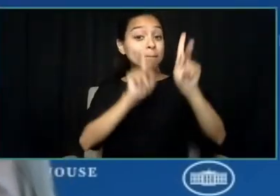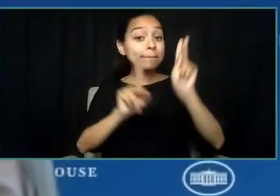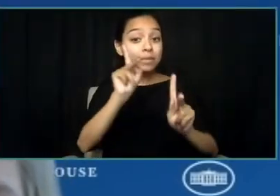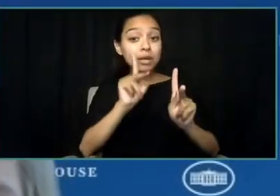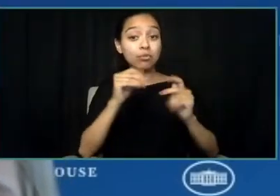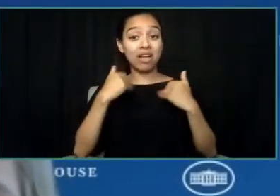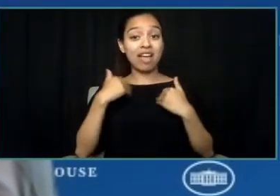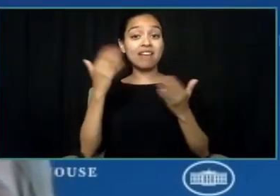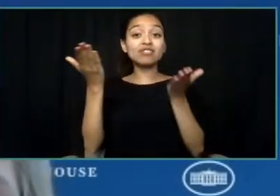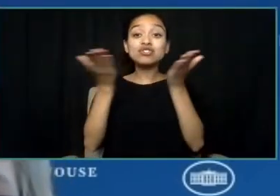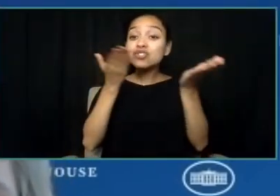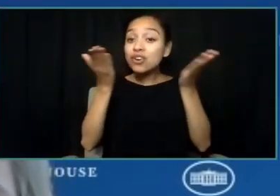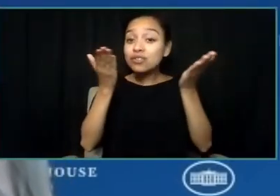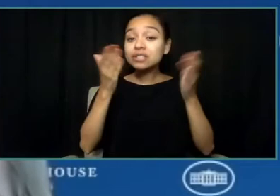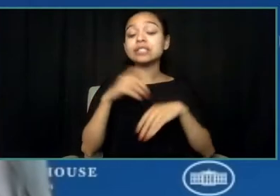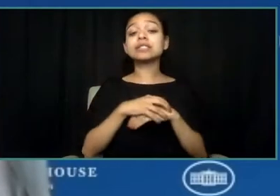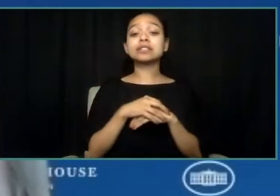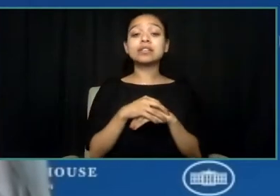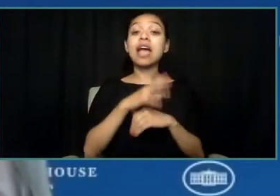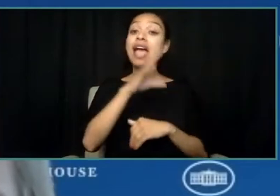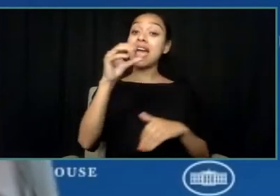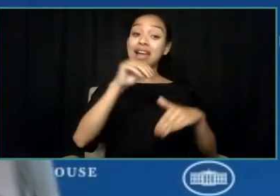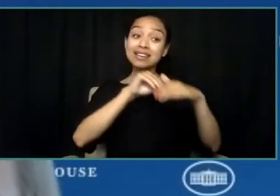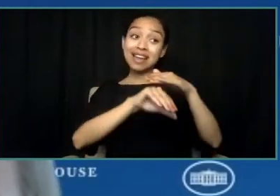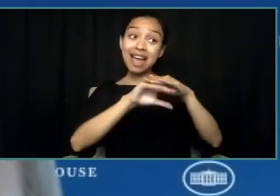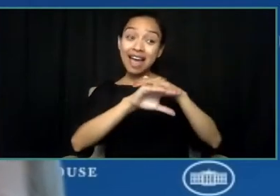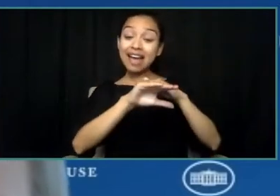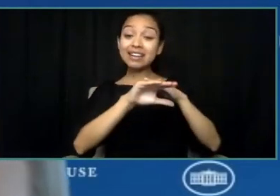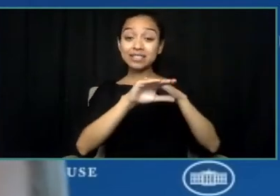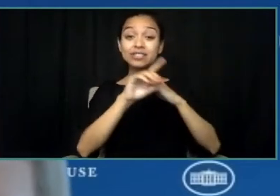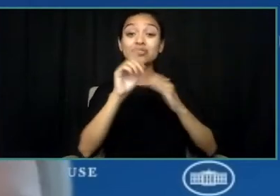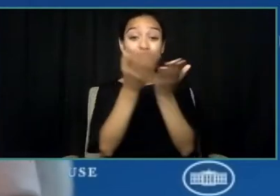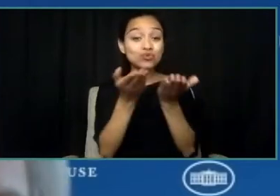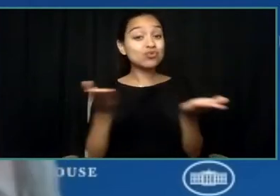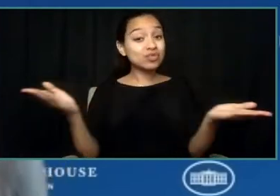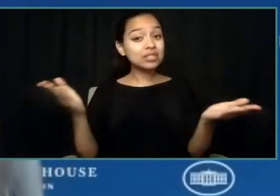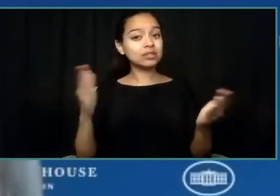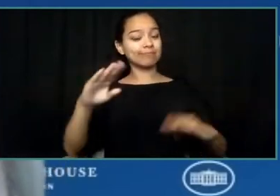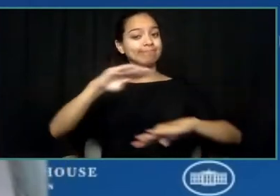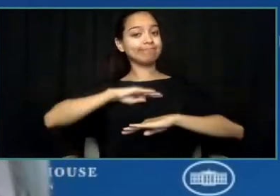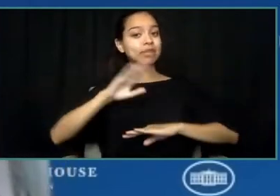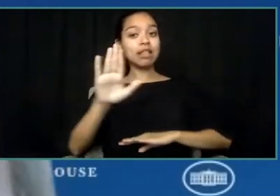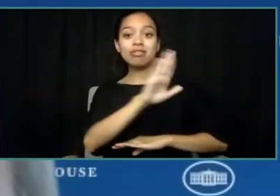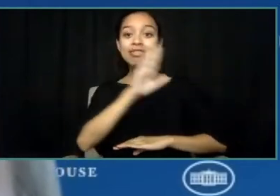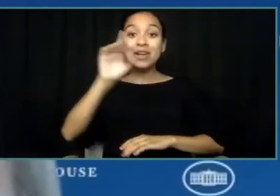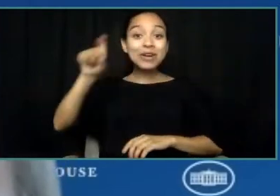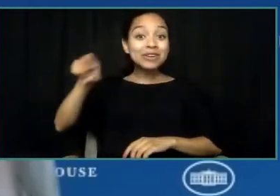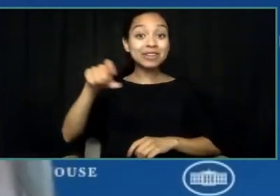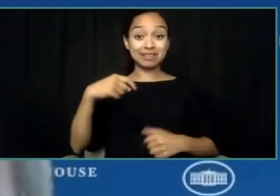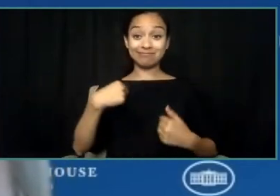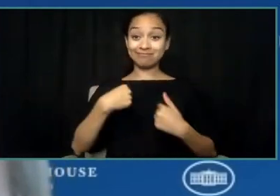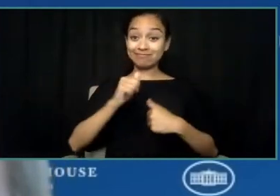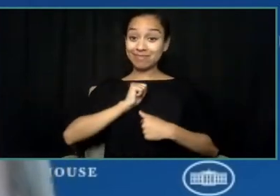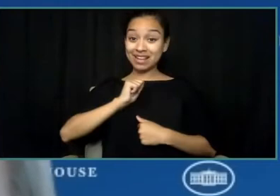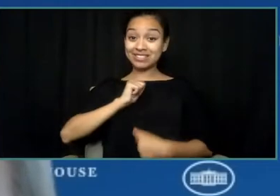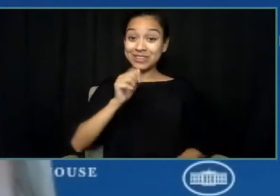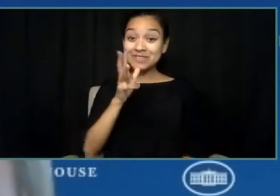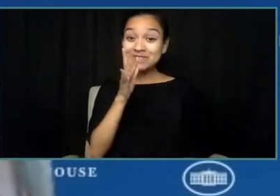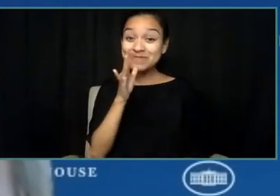and access to resources to meet their needs. As a mom trying to explain to my kids when they were little